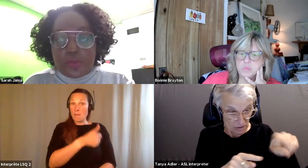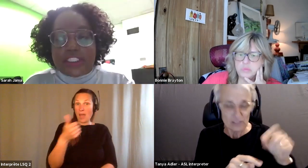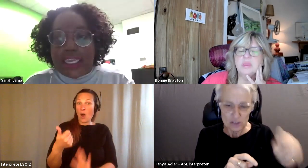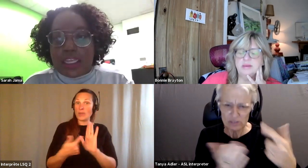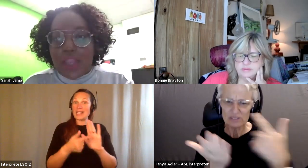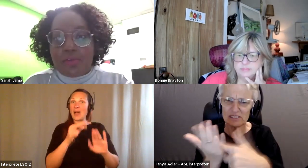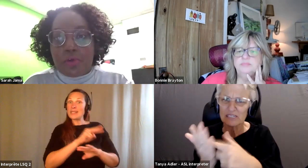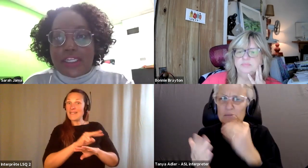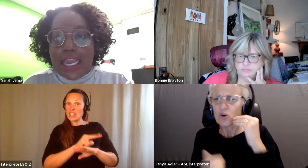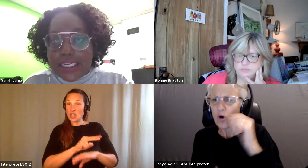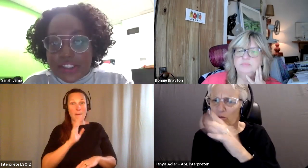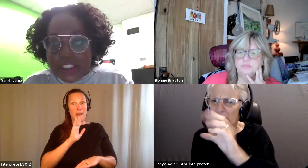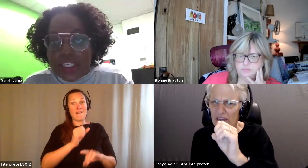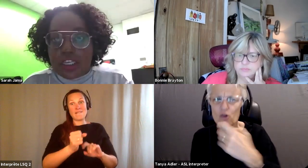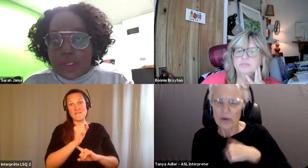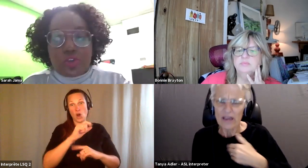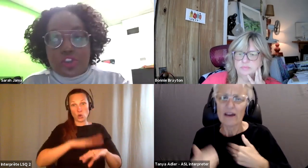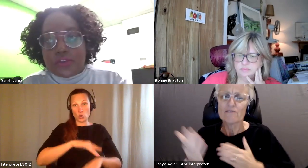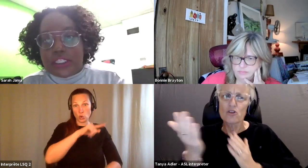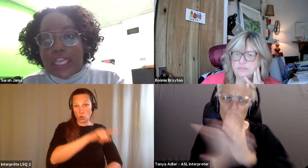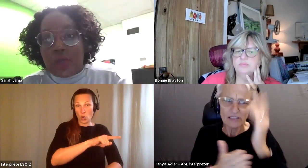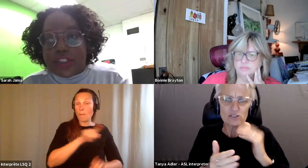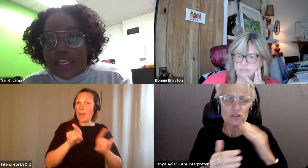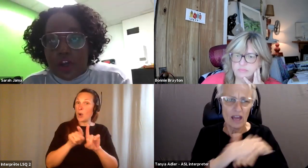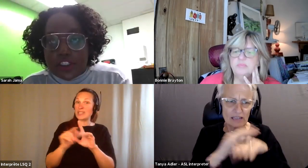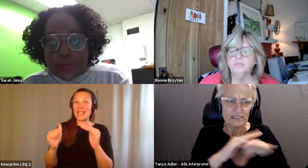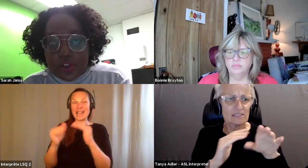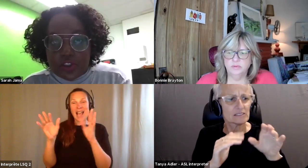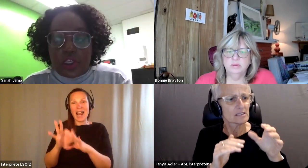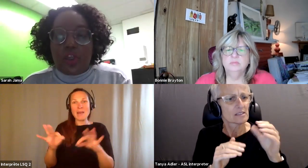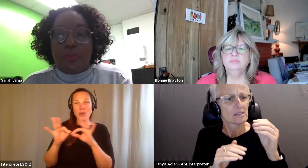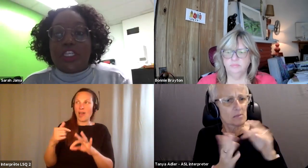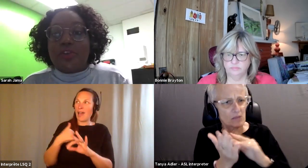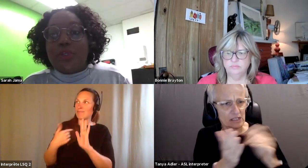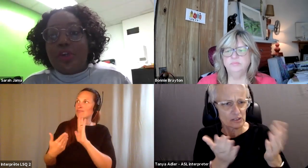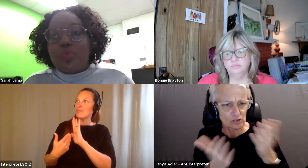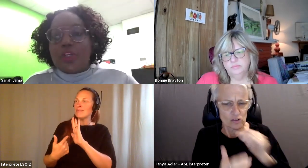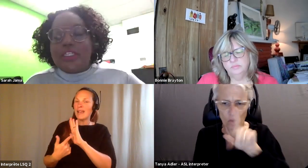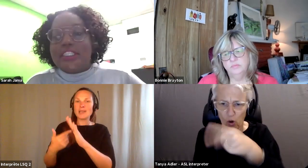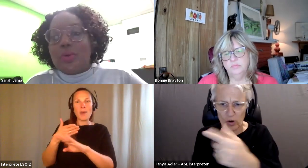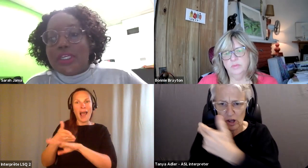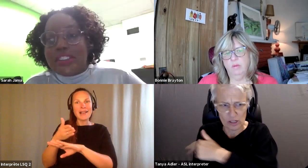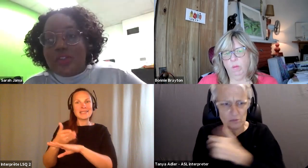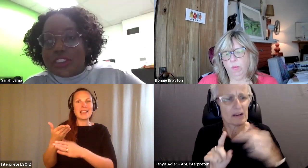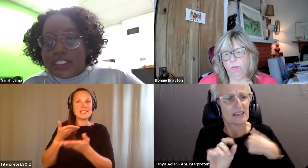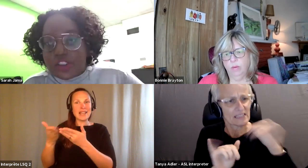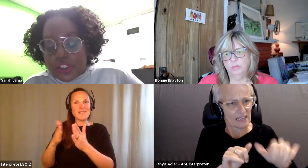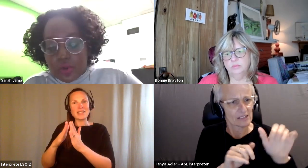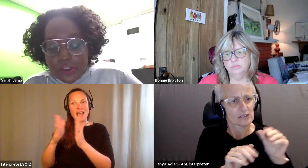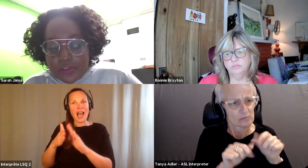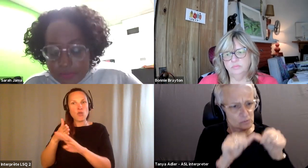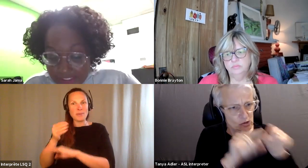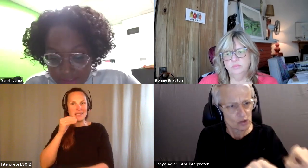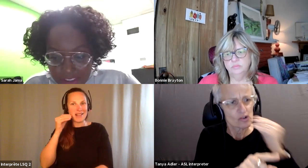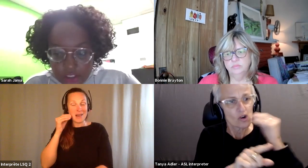Sarah Jama: should be saying that we have the right to access medical services outside of hospitals, because if we don't we're going to see what we continue to see during the course of this pandemic.